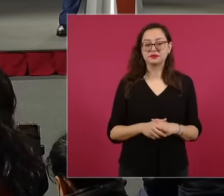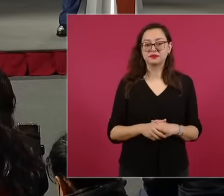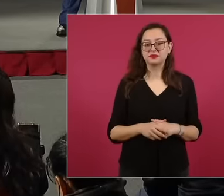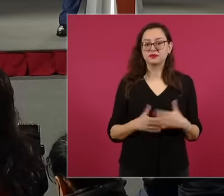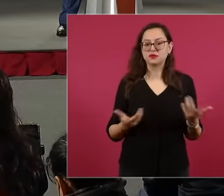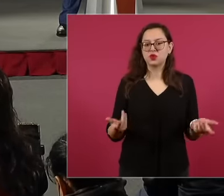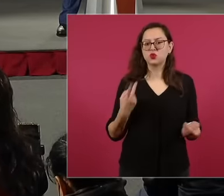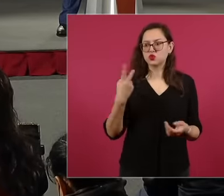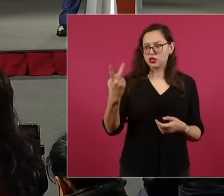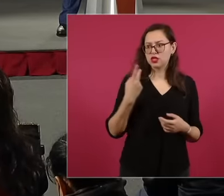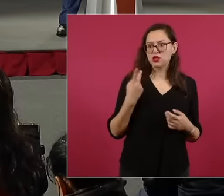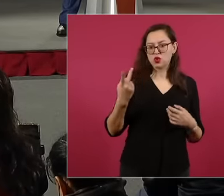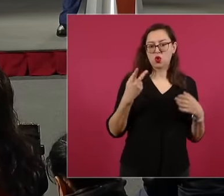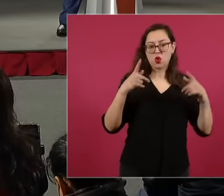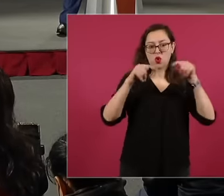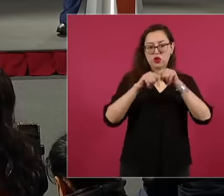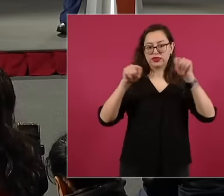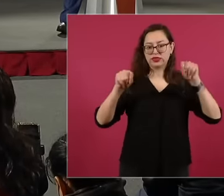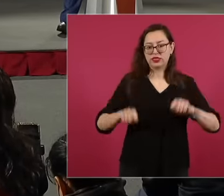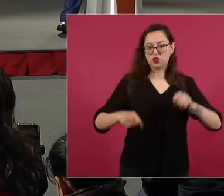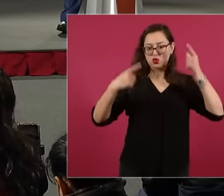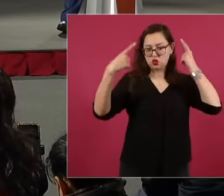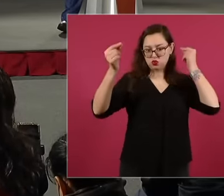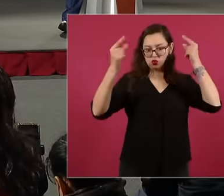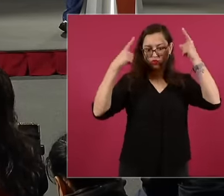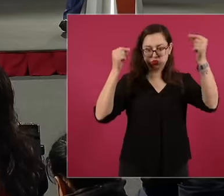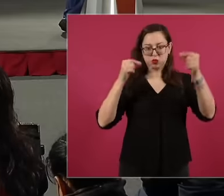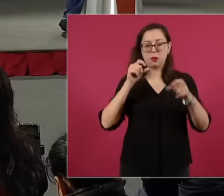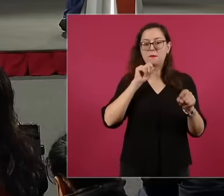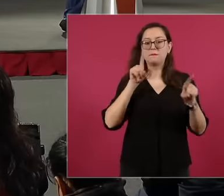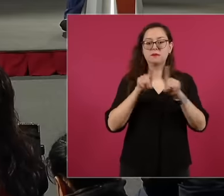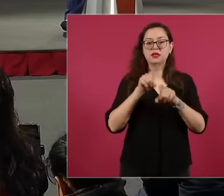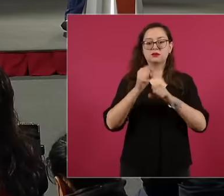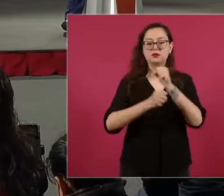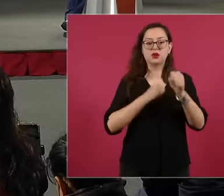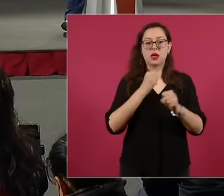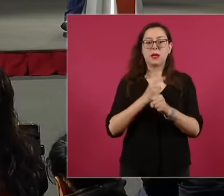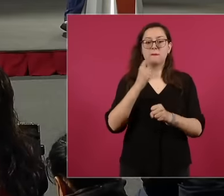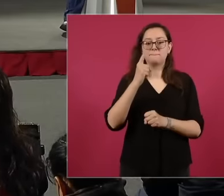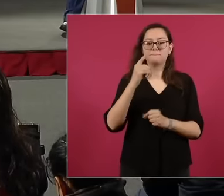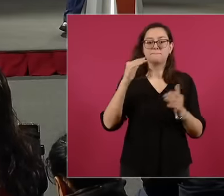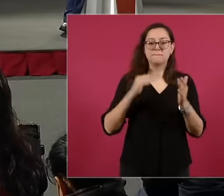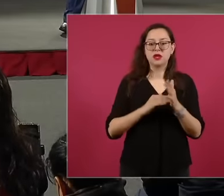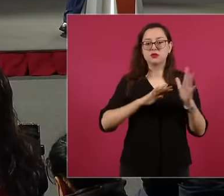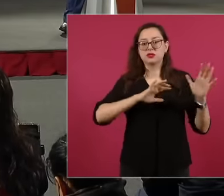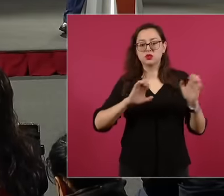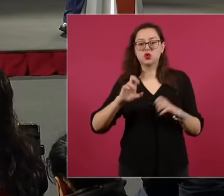year you and your servant Yes in the year of 19 1987 Sorry Mr. President you Finally,